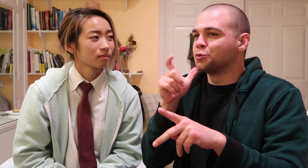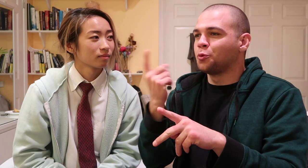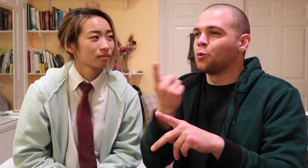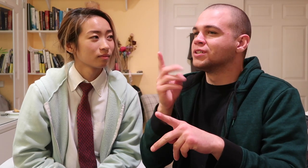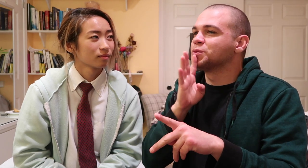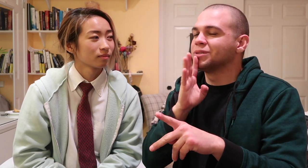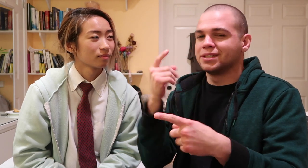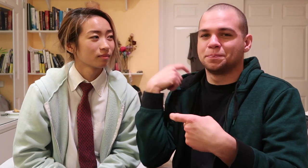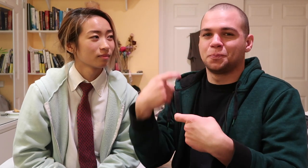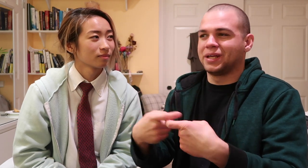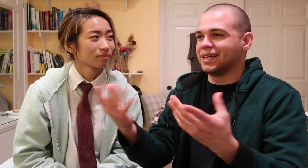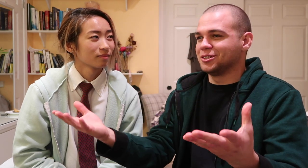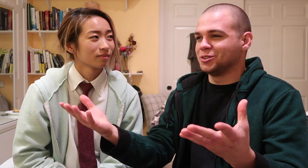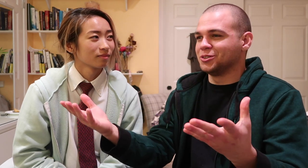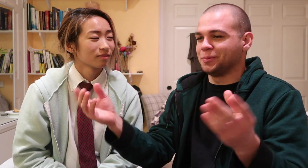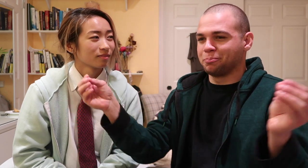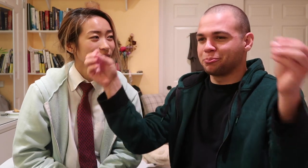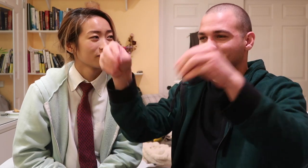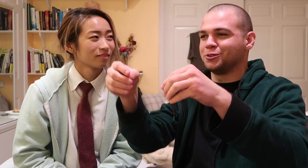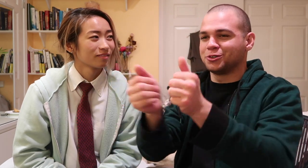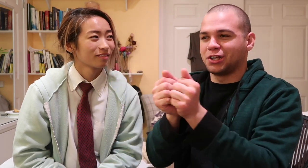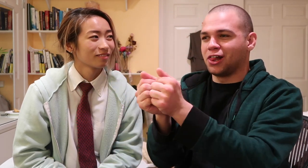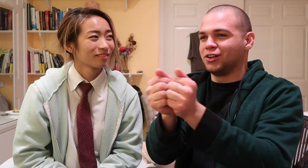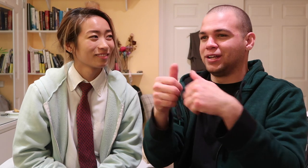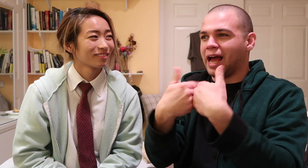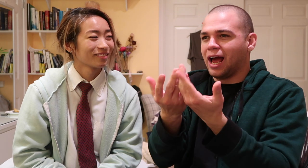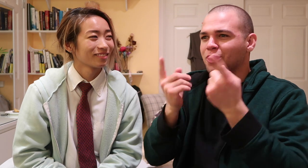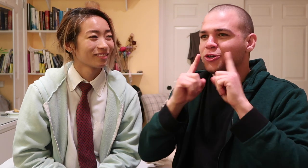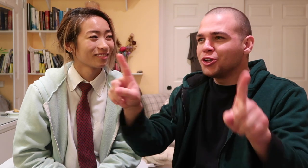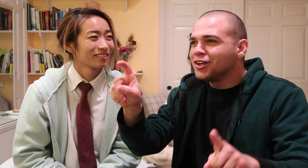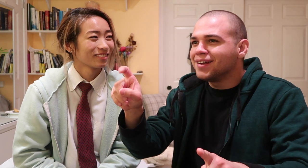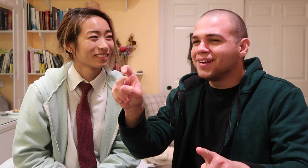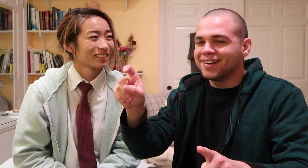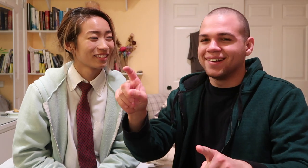a Deaf person and a person who only speaks spanish put them together and how does that work?!